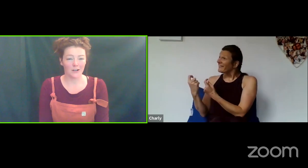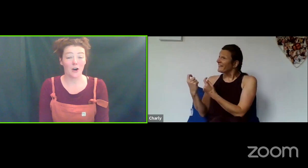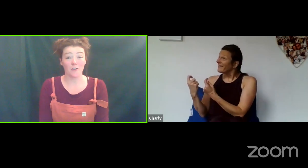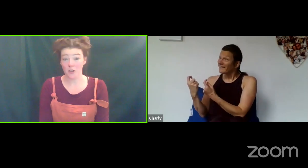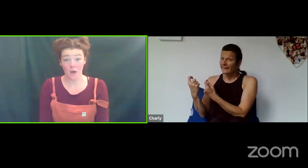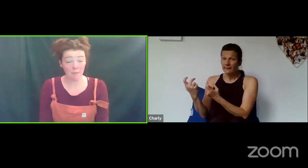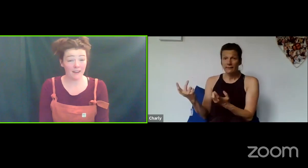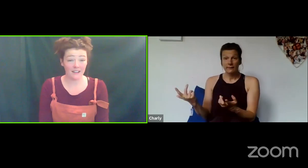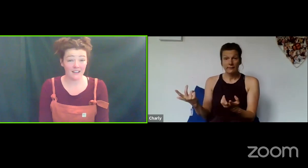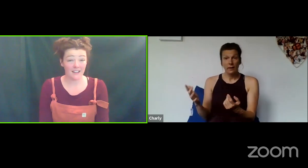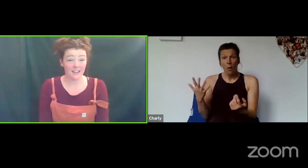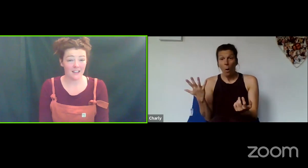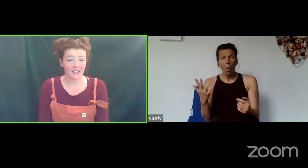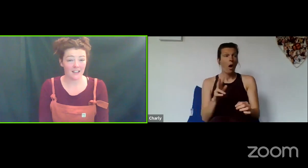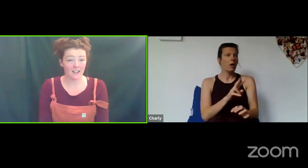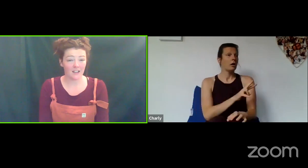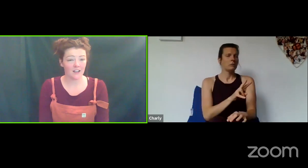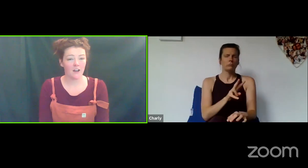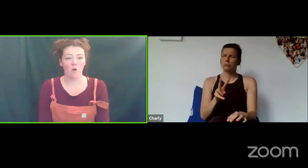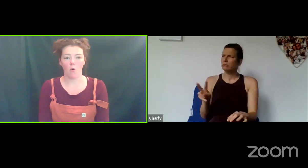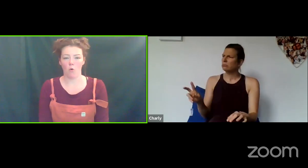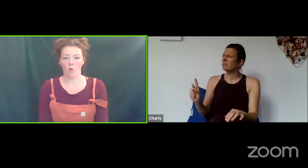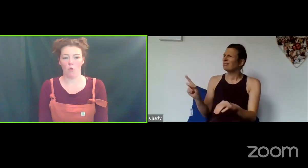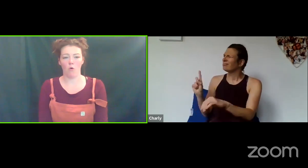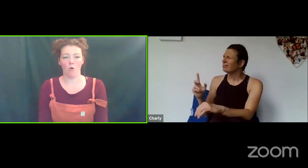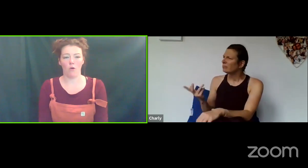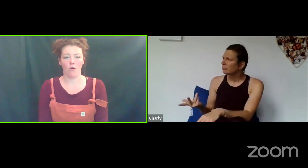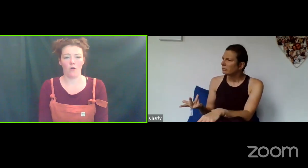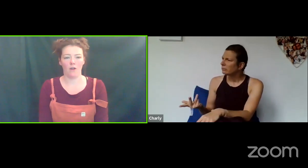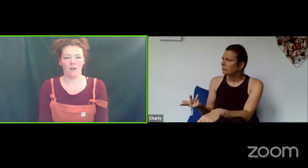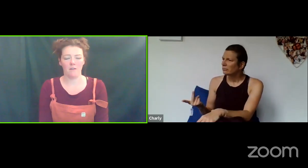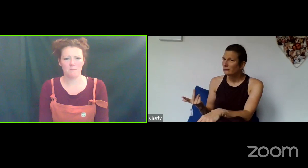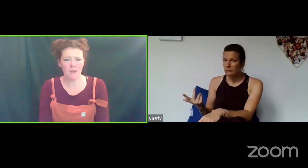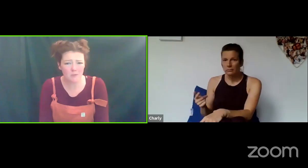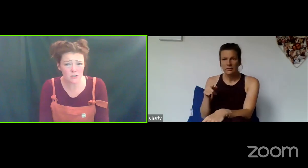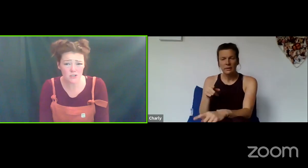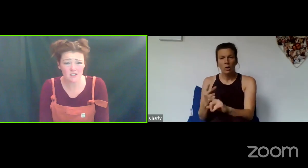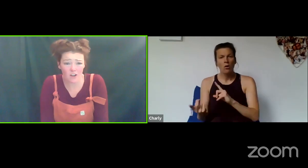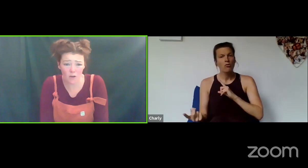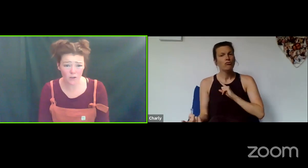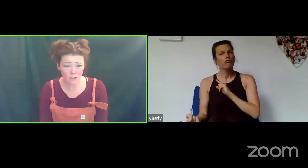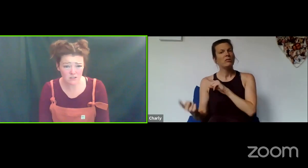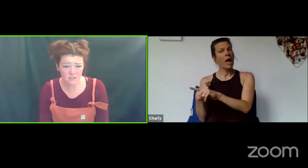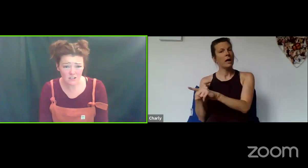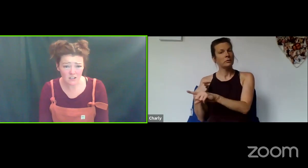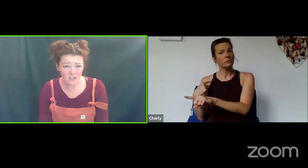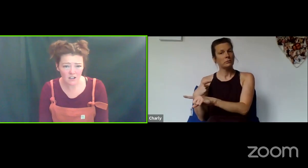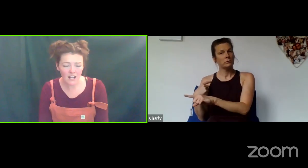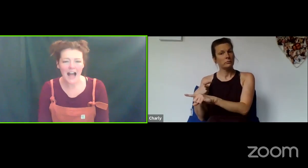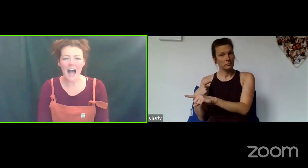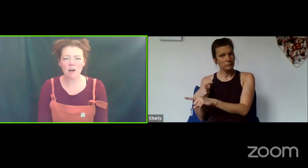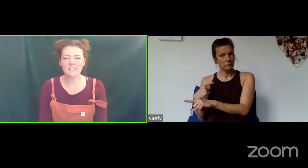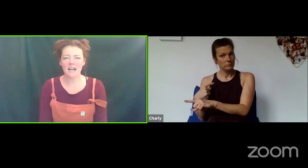Or are you happy? Or maybe you're just confused... How does that